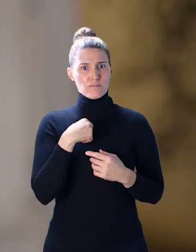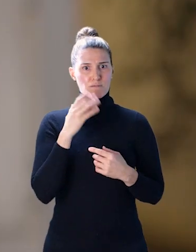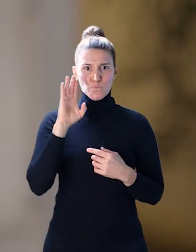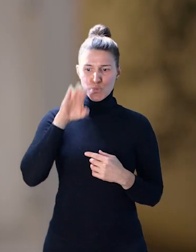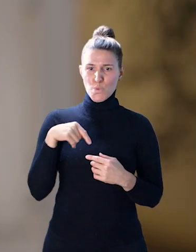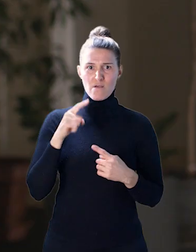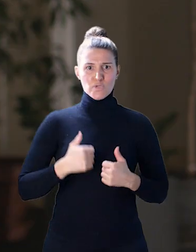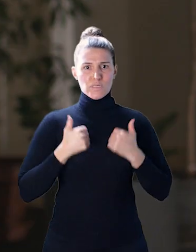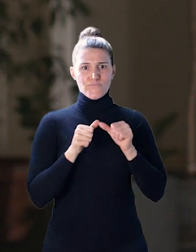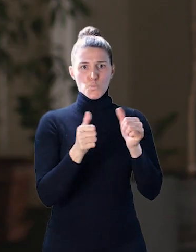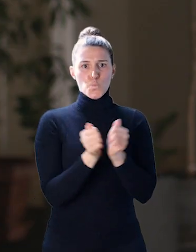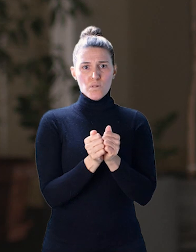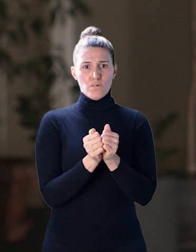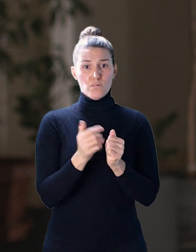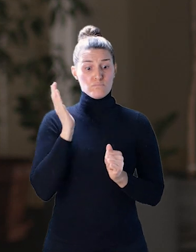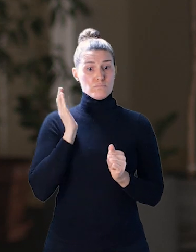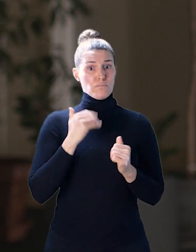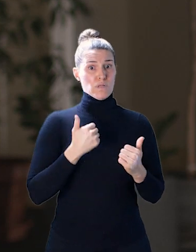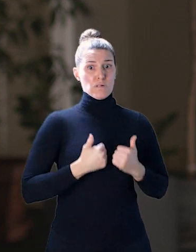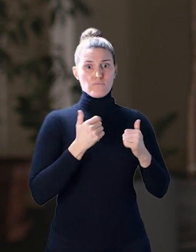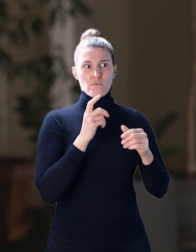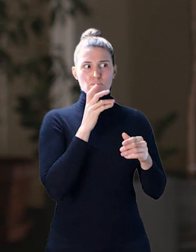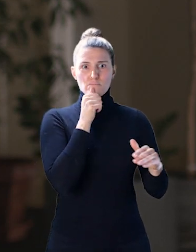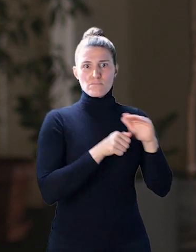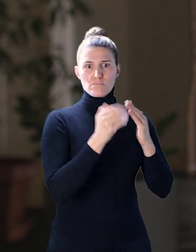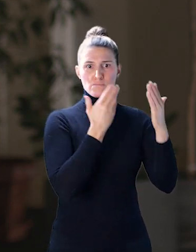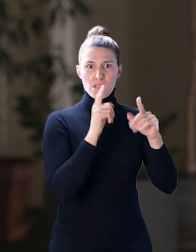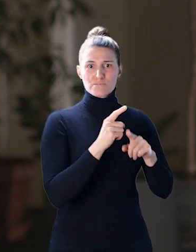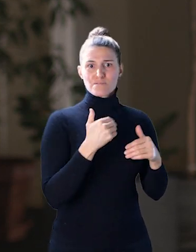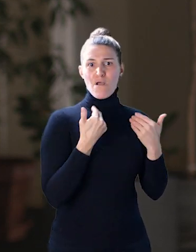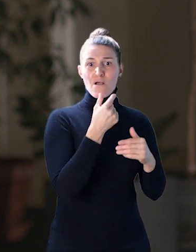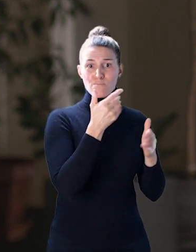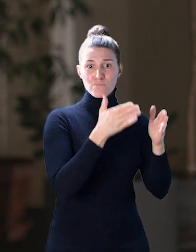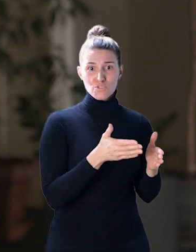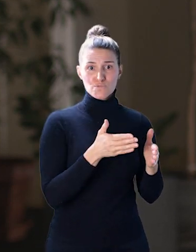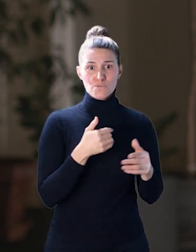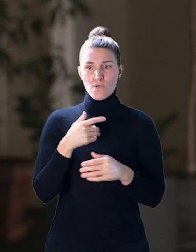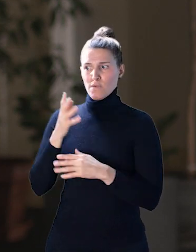had to live with. I was so used to hiding in a closet as a young gay person, I knew how to hide in the closet as an alcoholic.